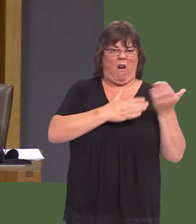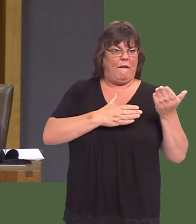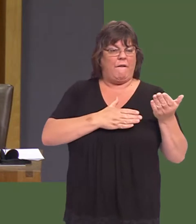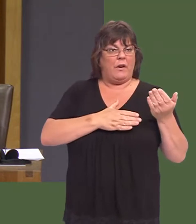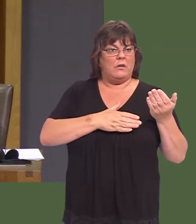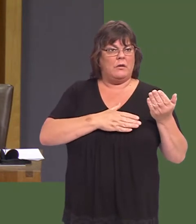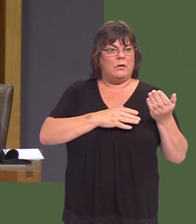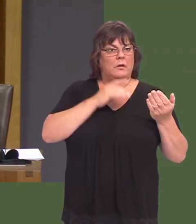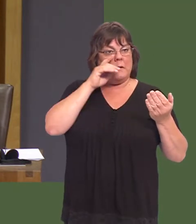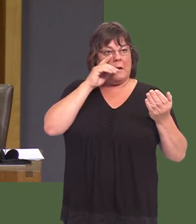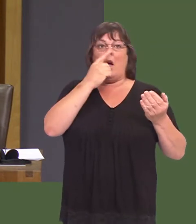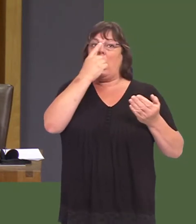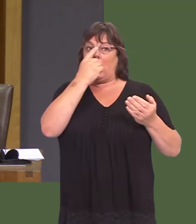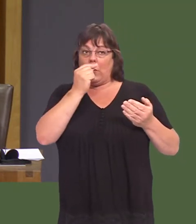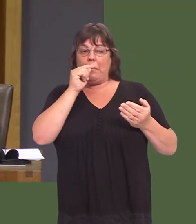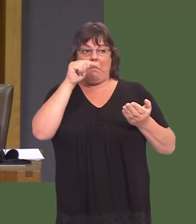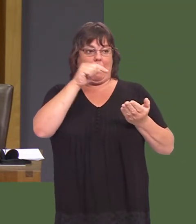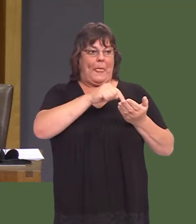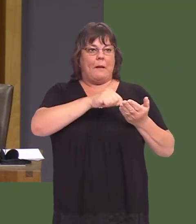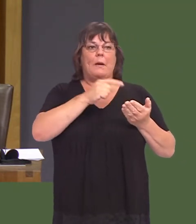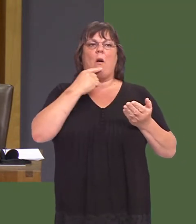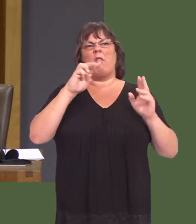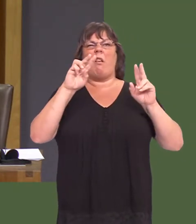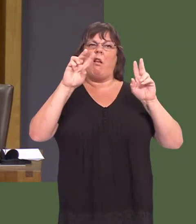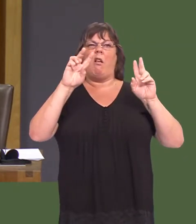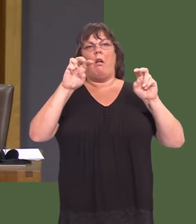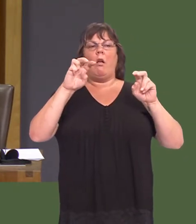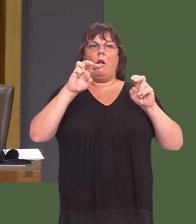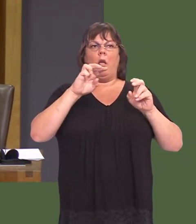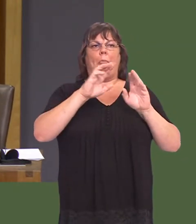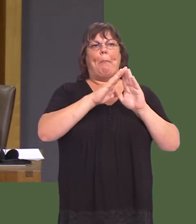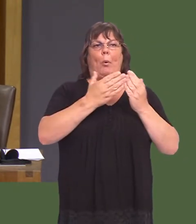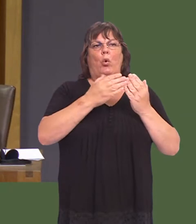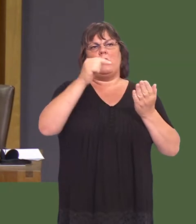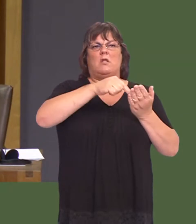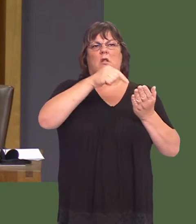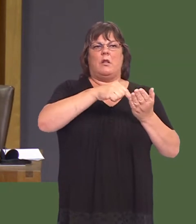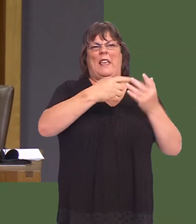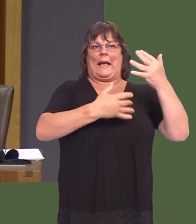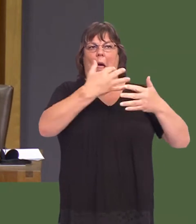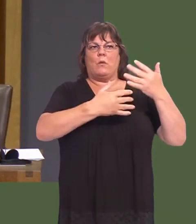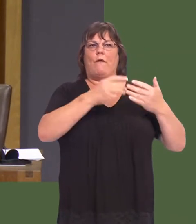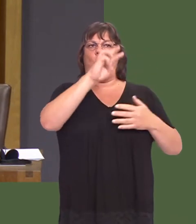be put on the Welsh Governmentís books as entirely a public sector project is self-evidently